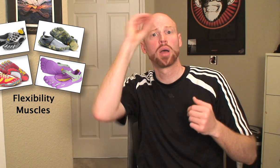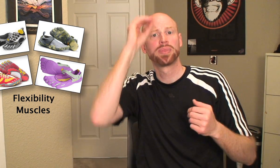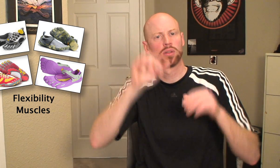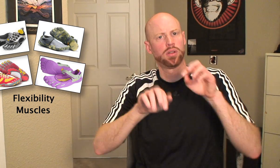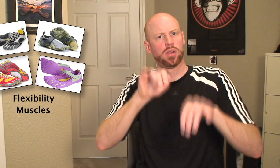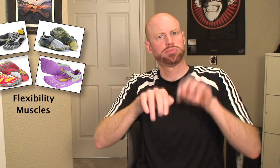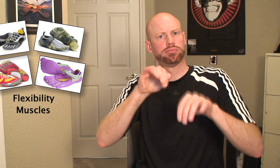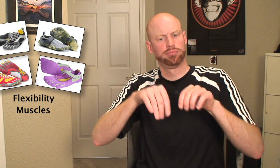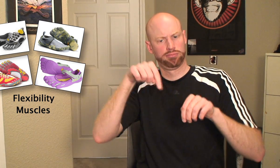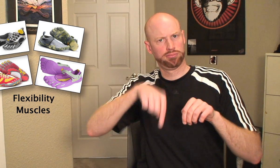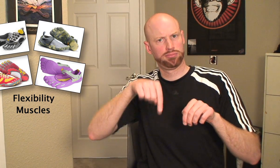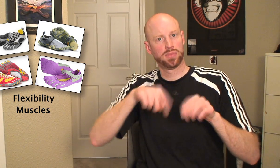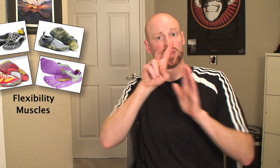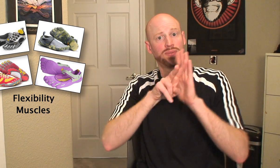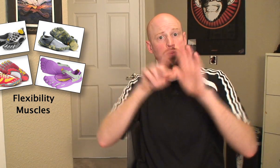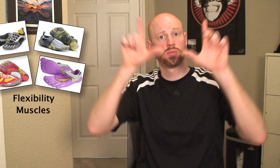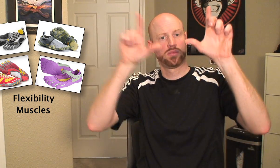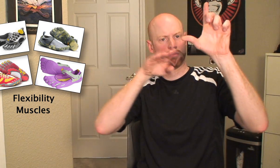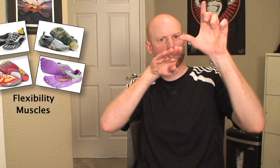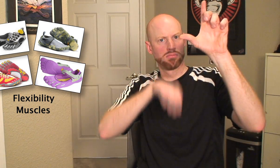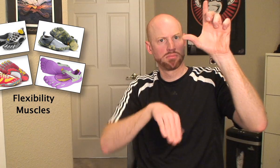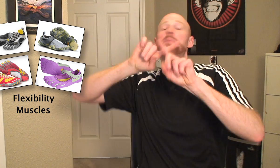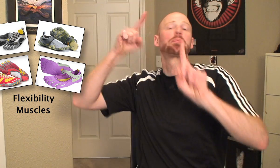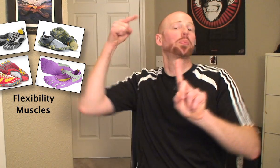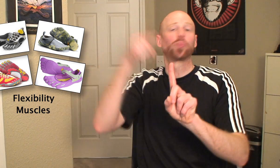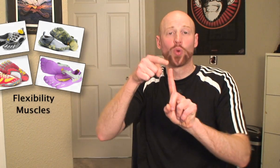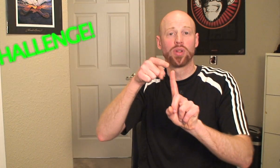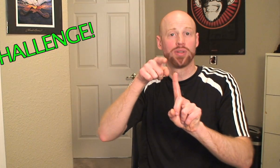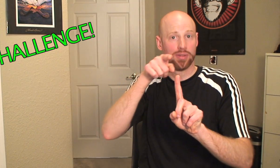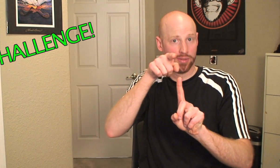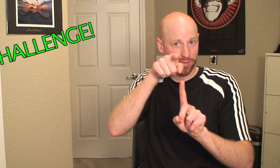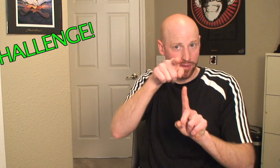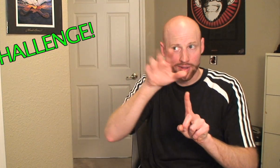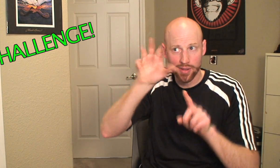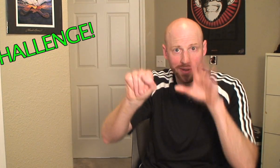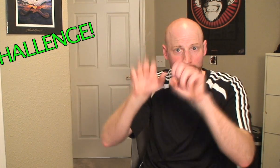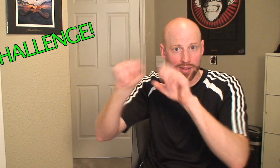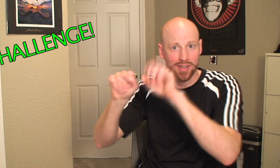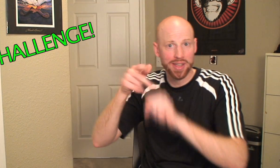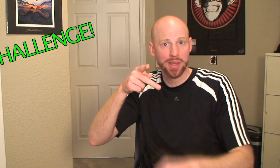you to leave a comment in the section below this video. But here's the important part: Were you able to identify